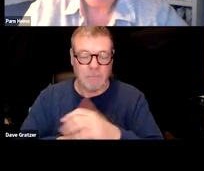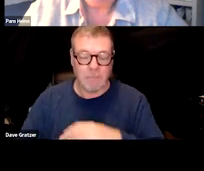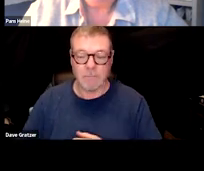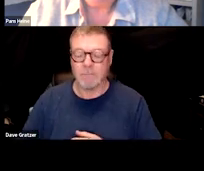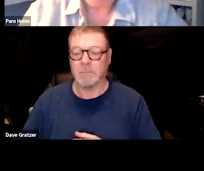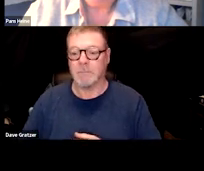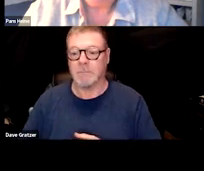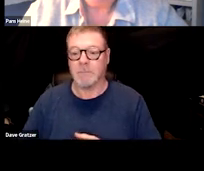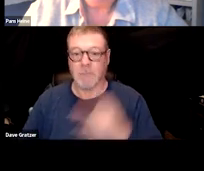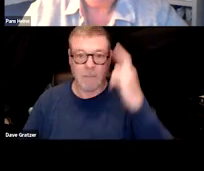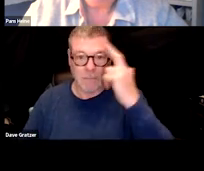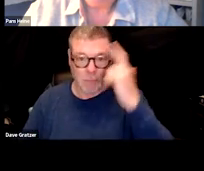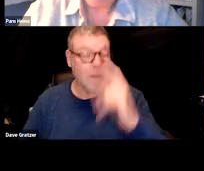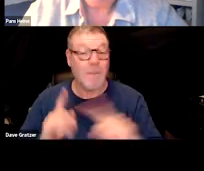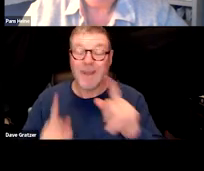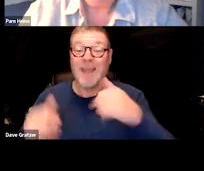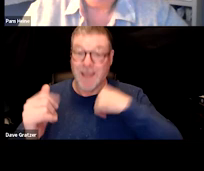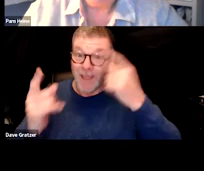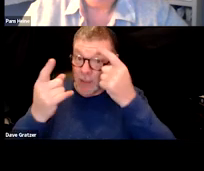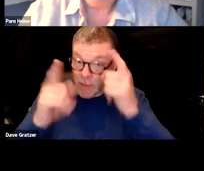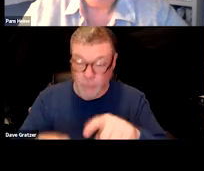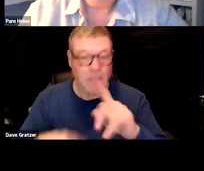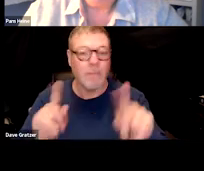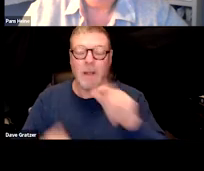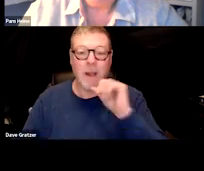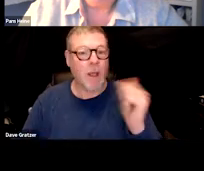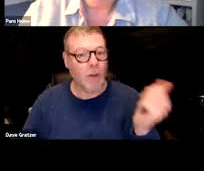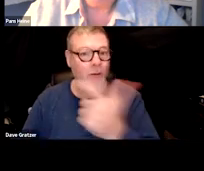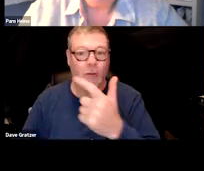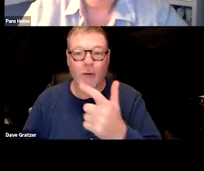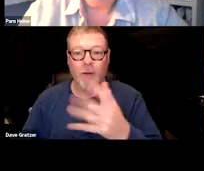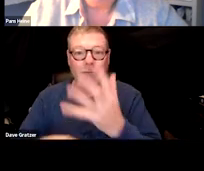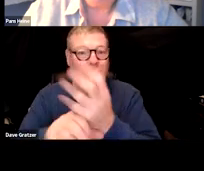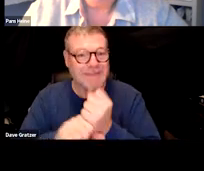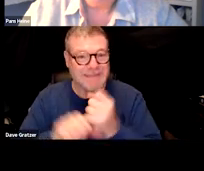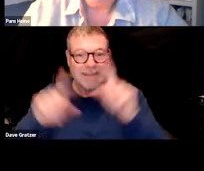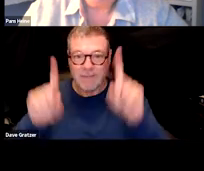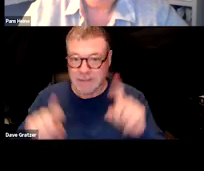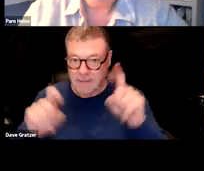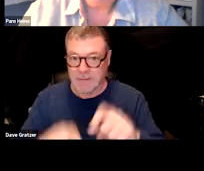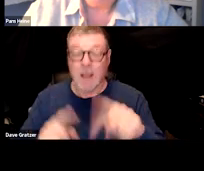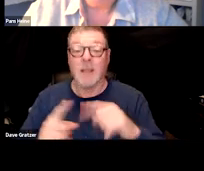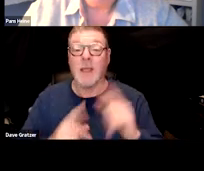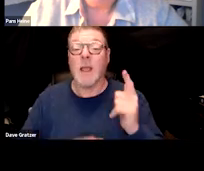Because I agree, that not everybody got a test and I think later in the course of the pandemic,